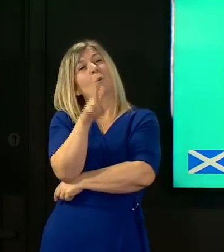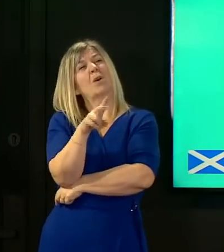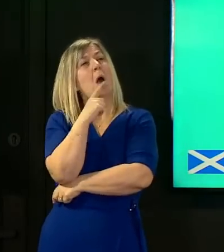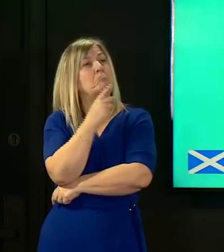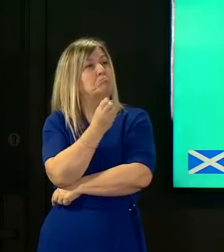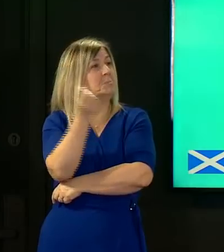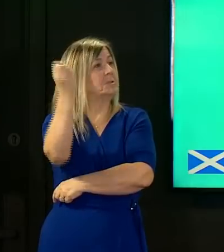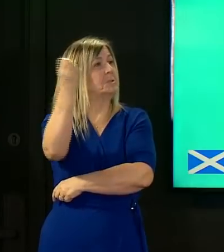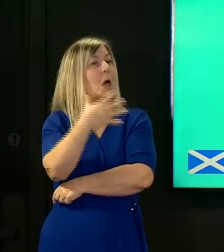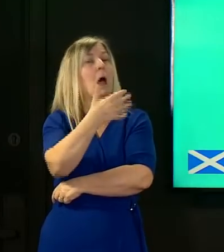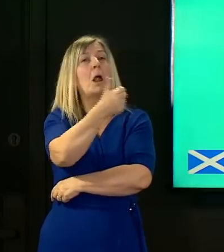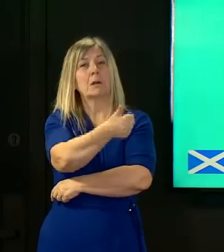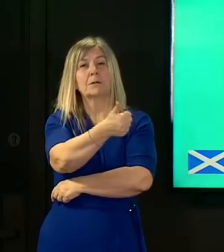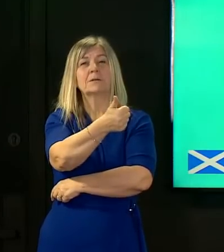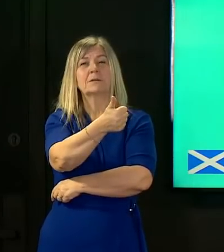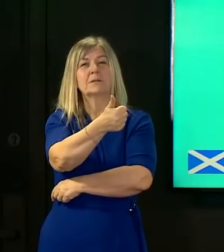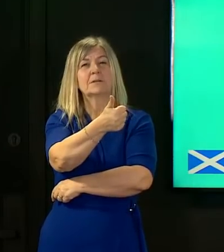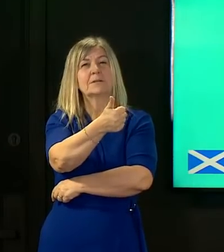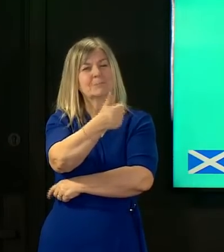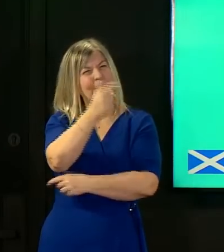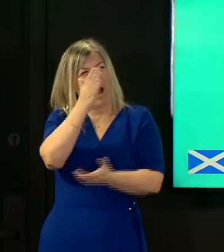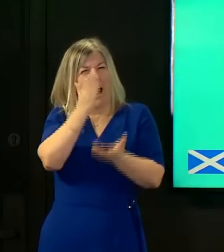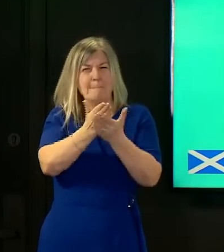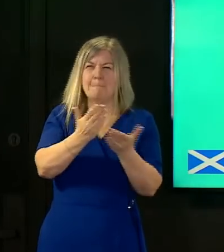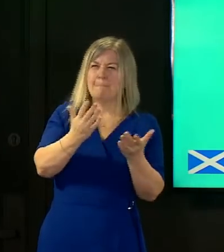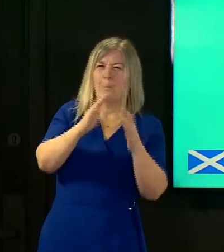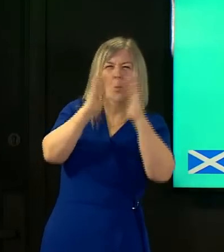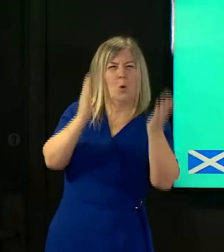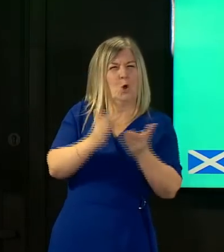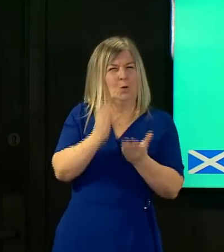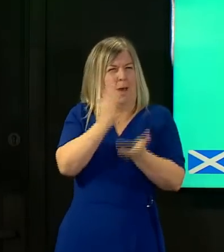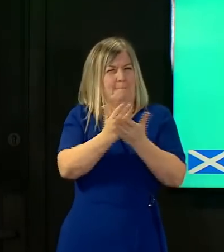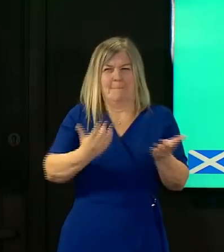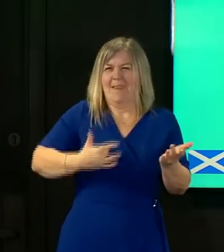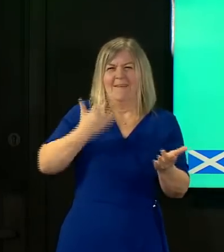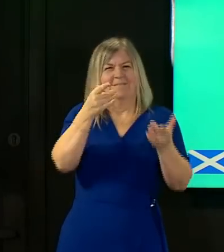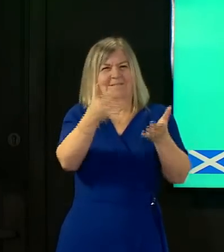helps to influence the decision making as well it's all these information sources taken in the